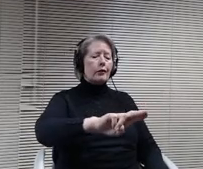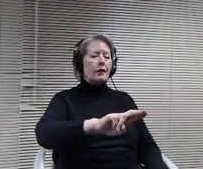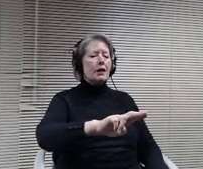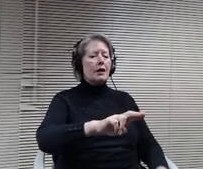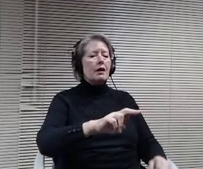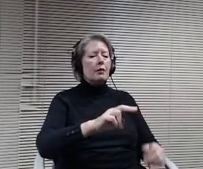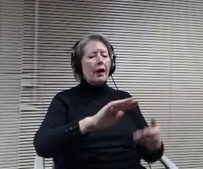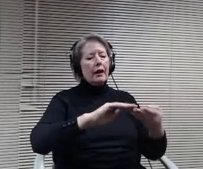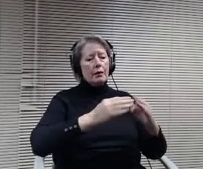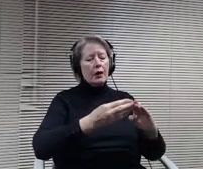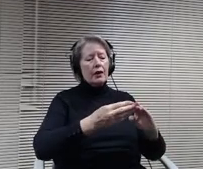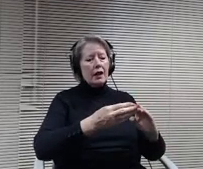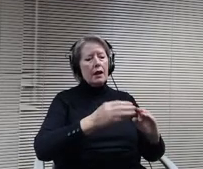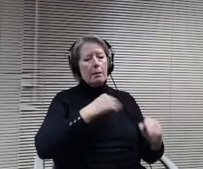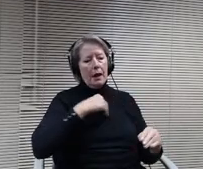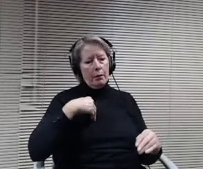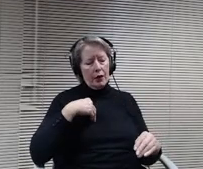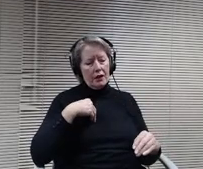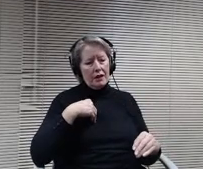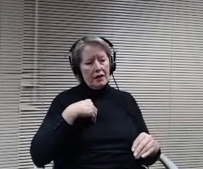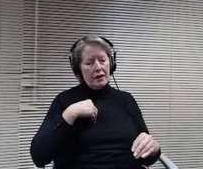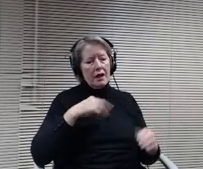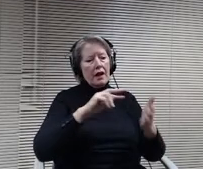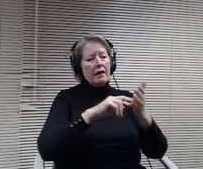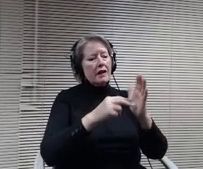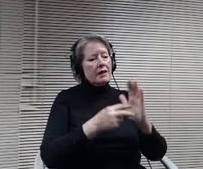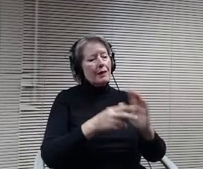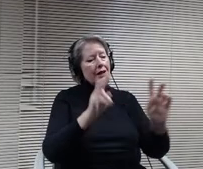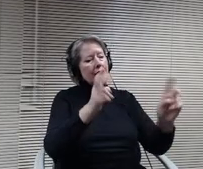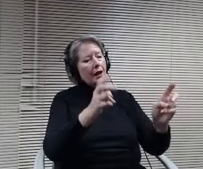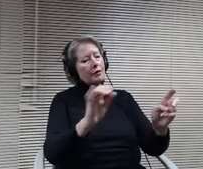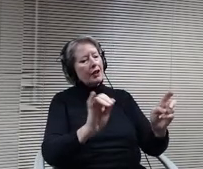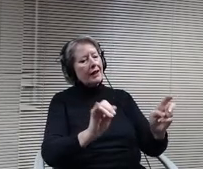This means subjects like the Black Lives Matter movement or